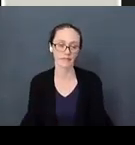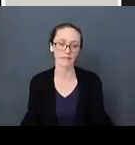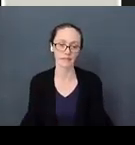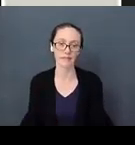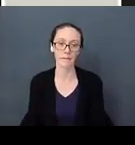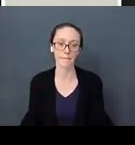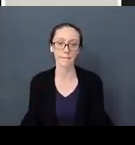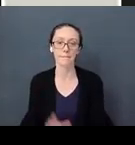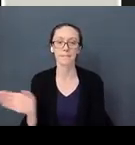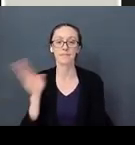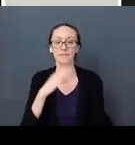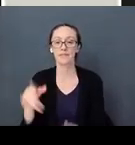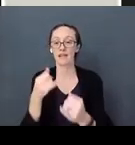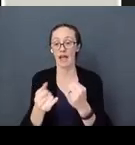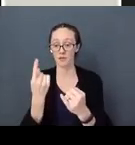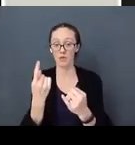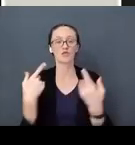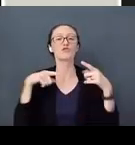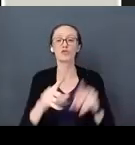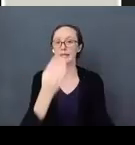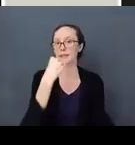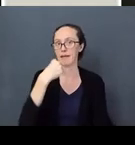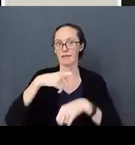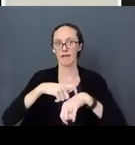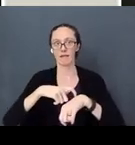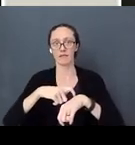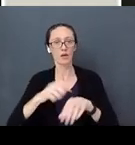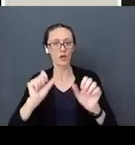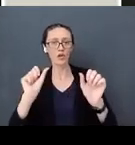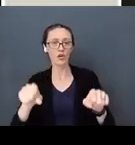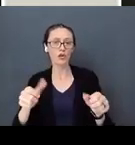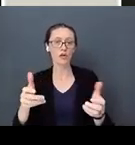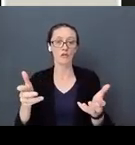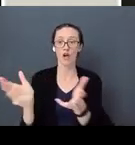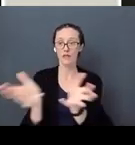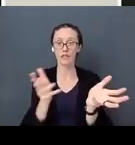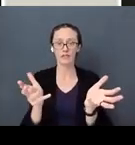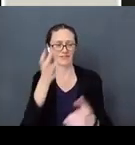The last one, mealtime. We could be having a conversation; dad is reading the paper. It’s not